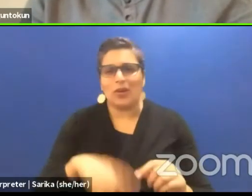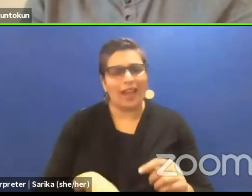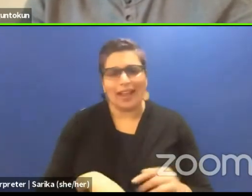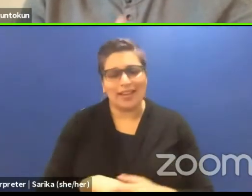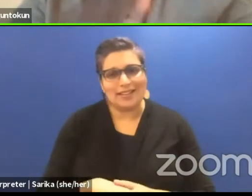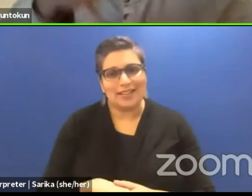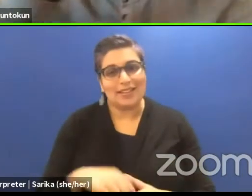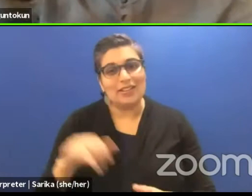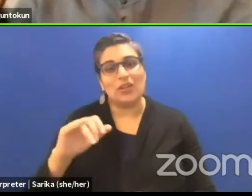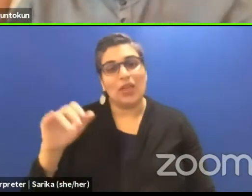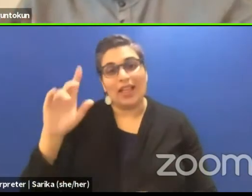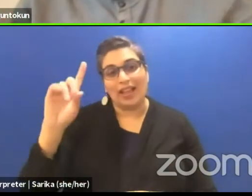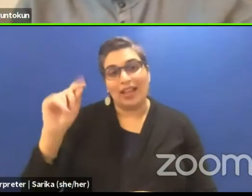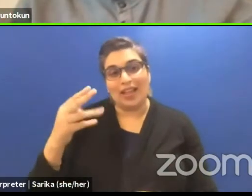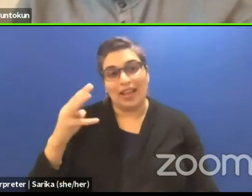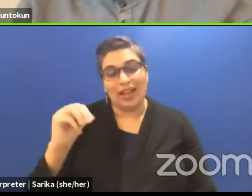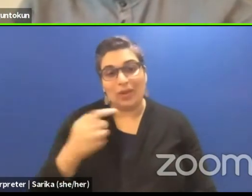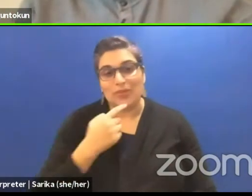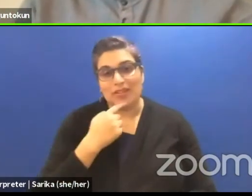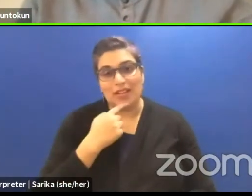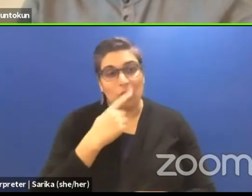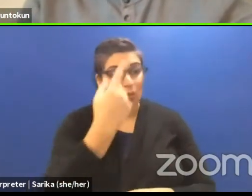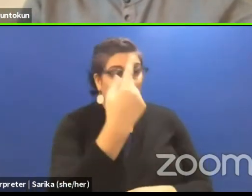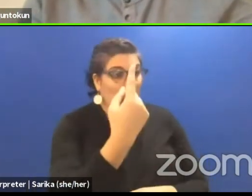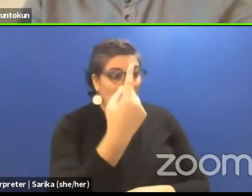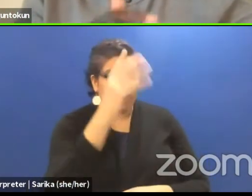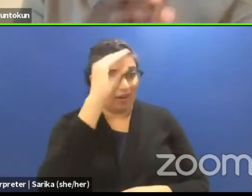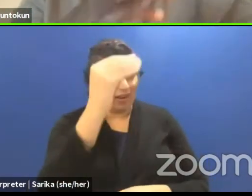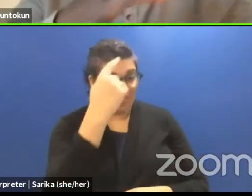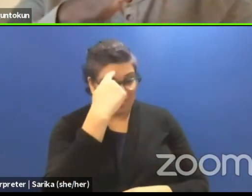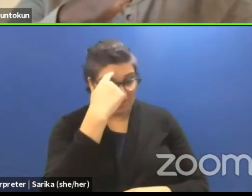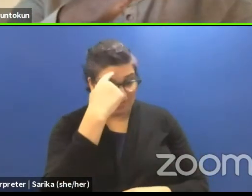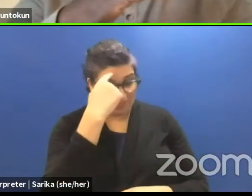who thinks he is all omnipotent and can...